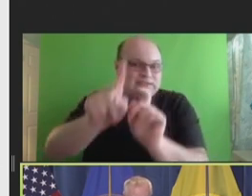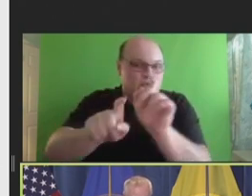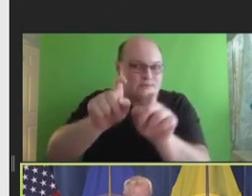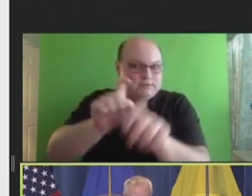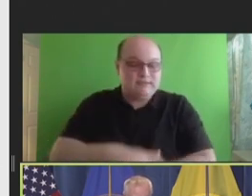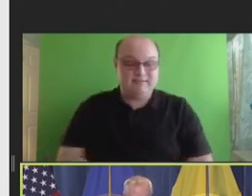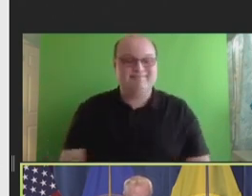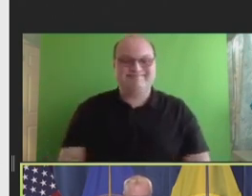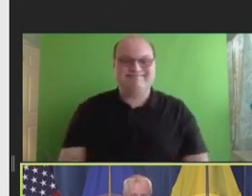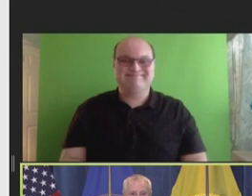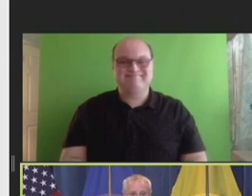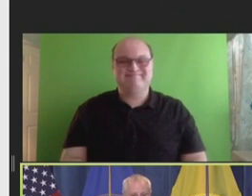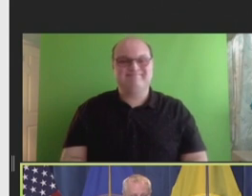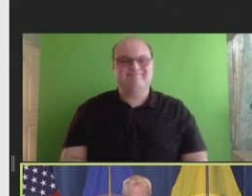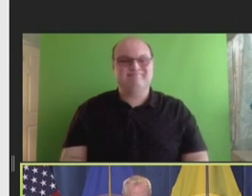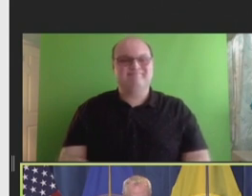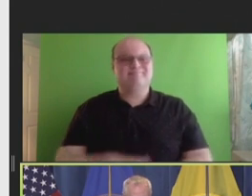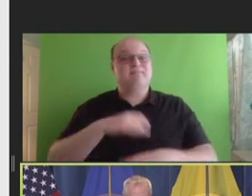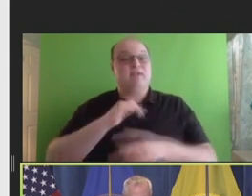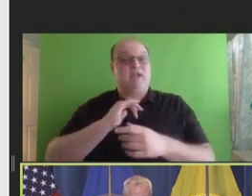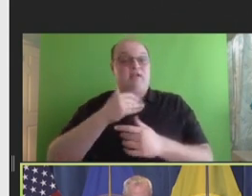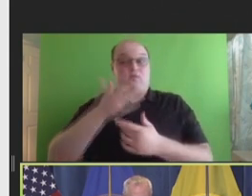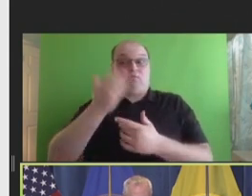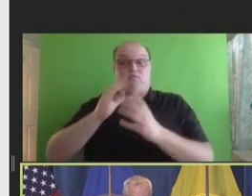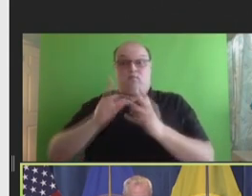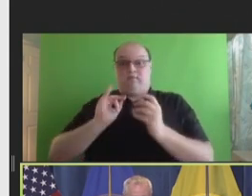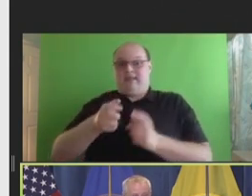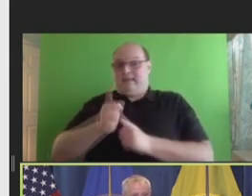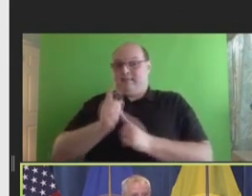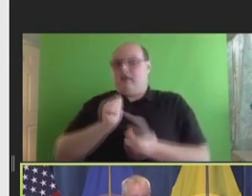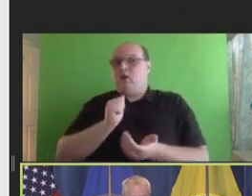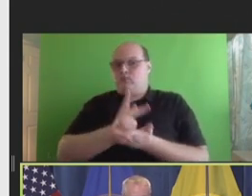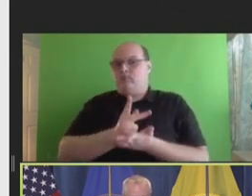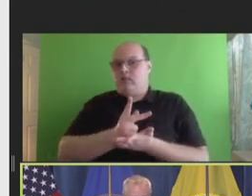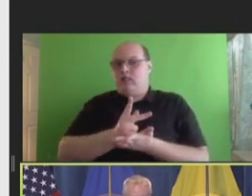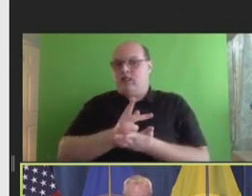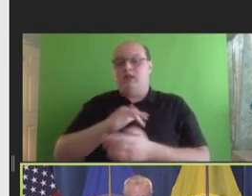Let's now turn to approval of our previous meeting minutes. The NVAC members received